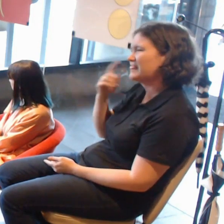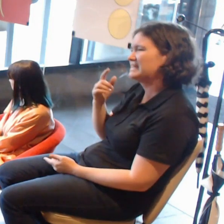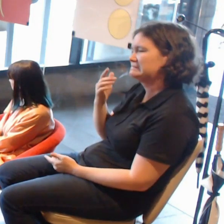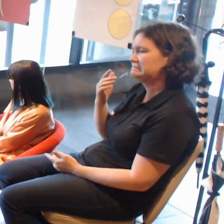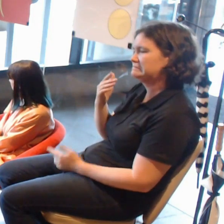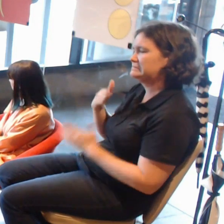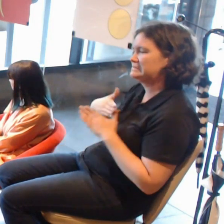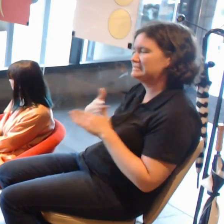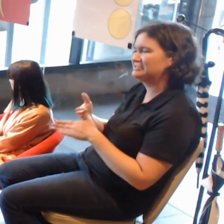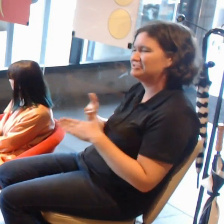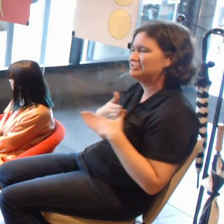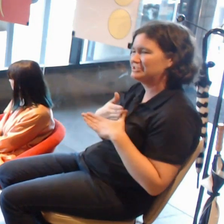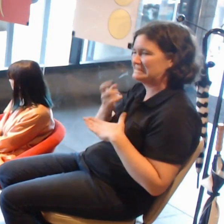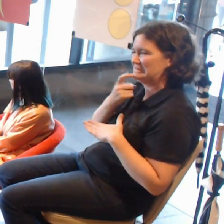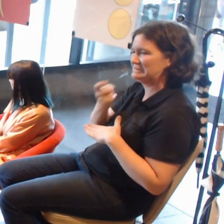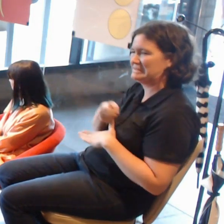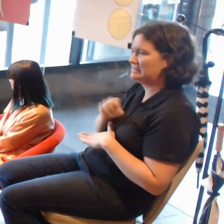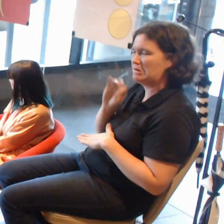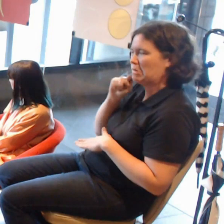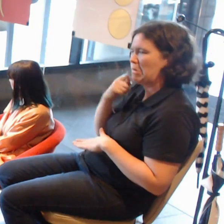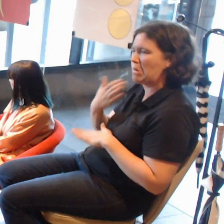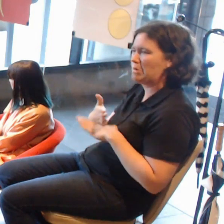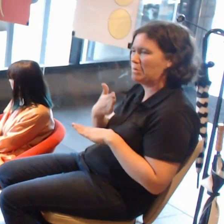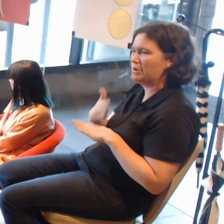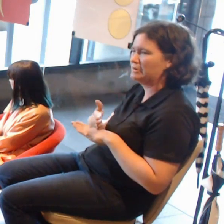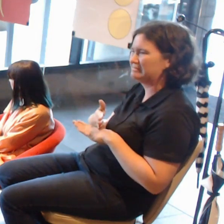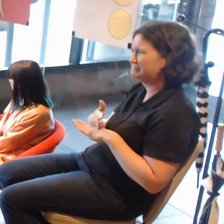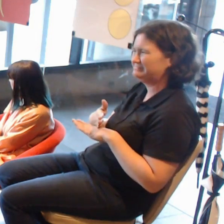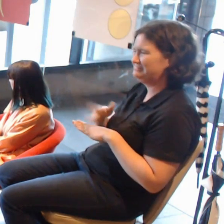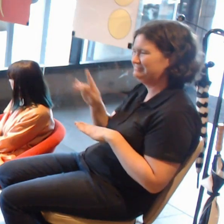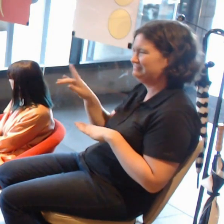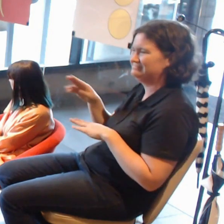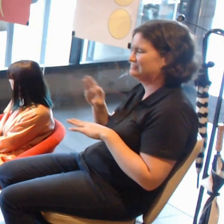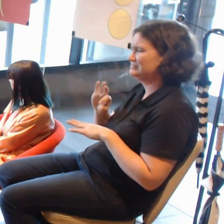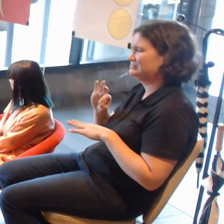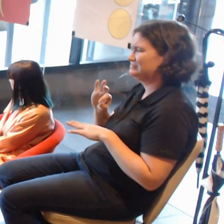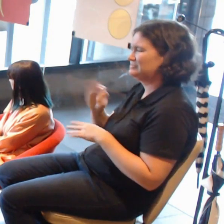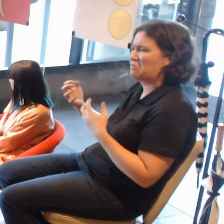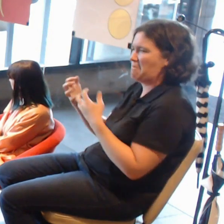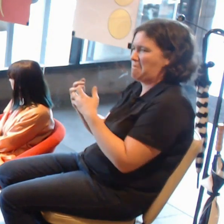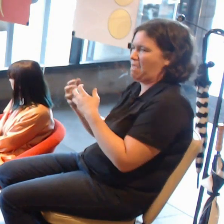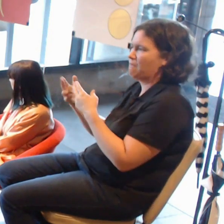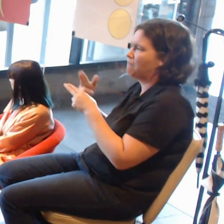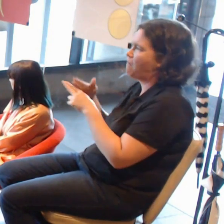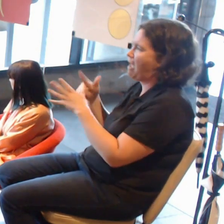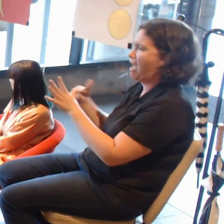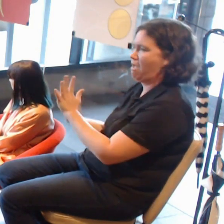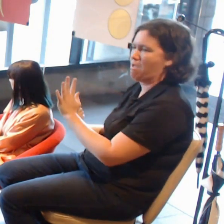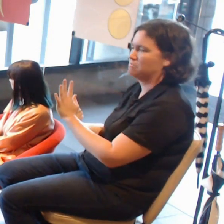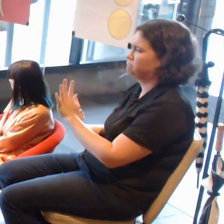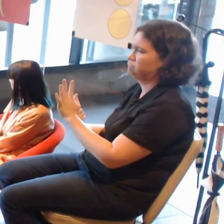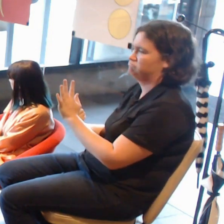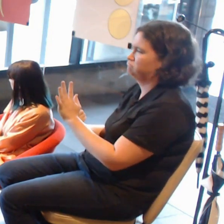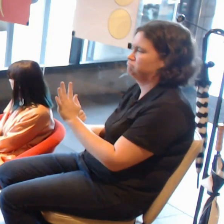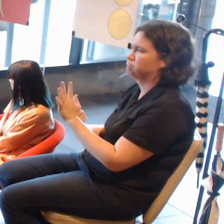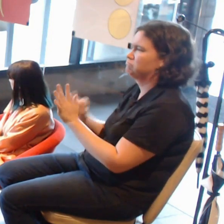work through a gallery, that is augmented reality, would work. But there are definitely opportunities for getting